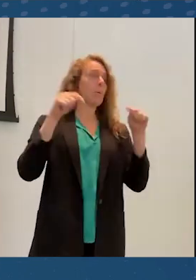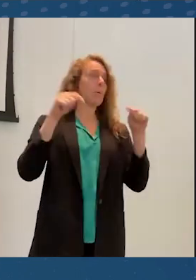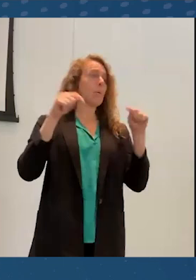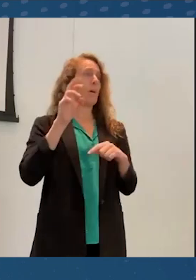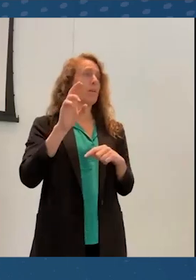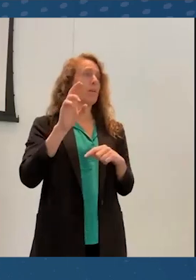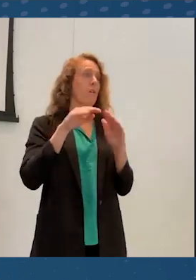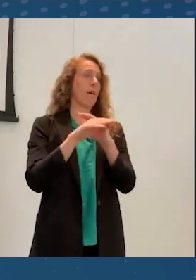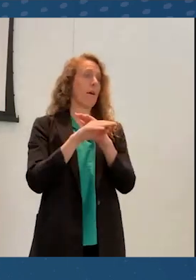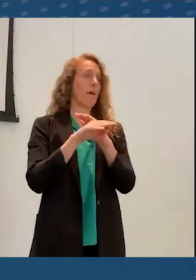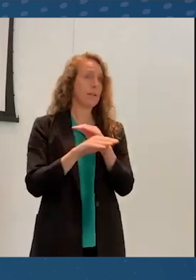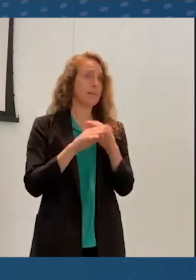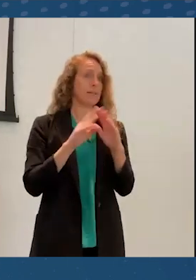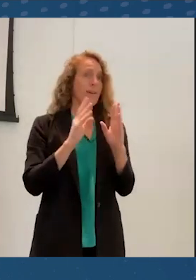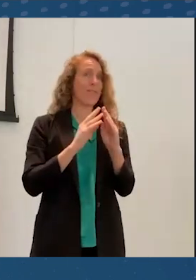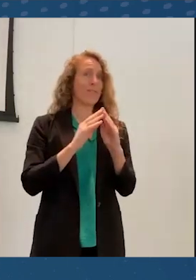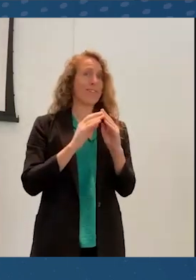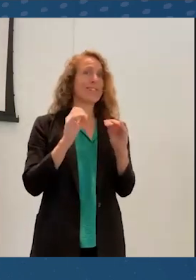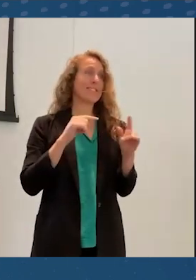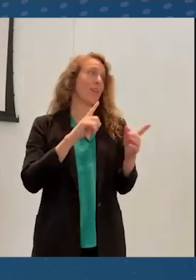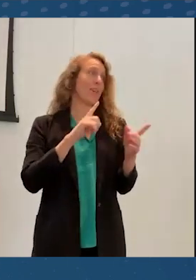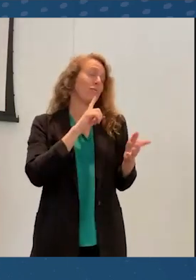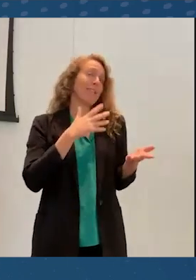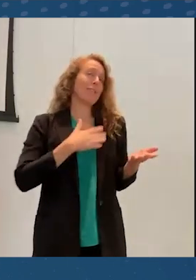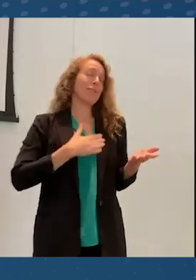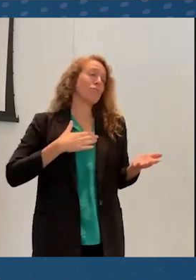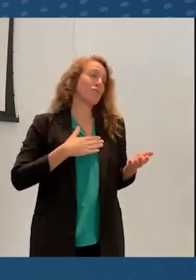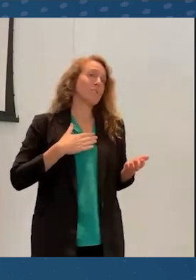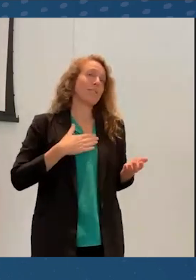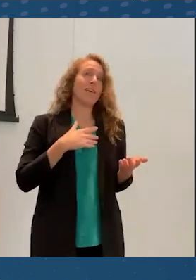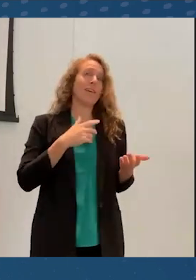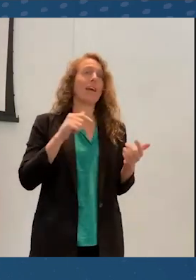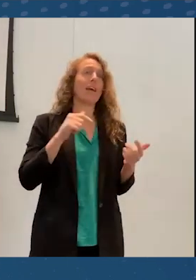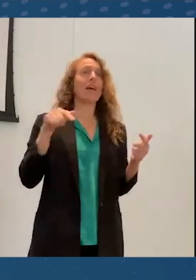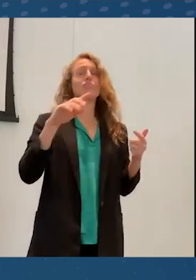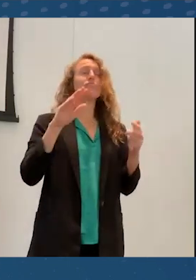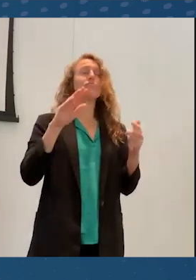and I have really appreciated the community spirit